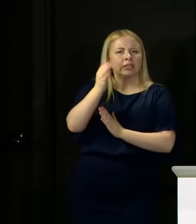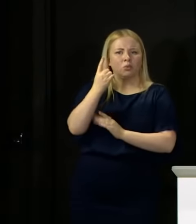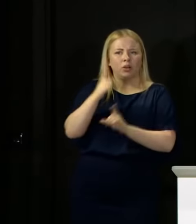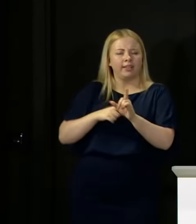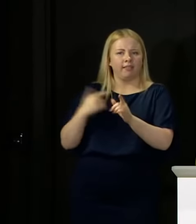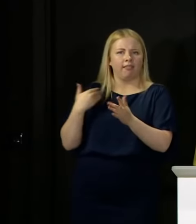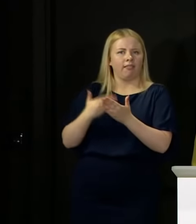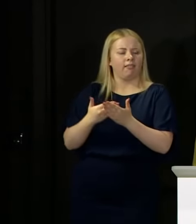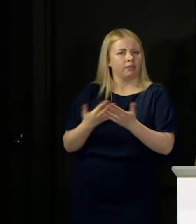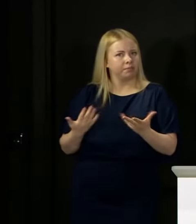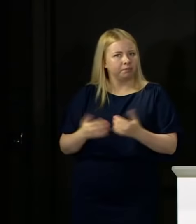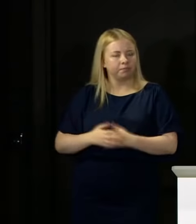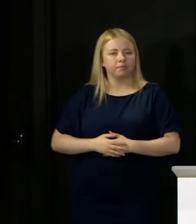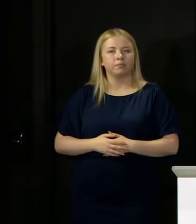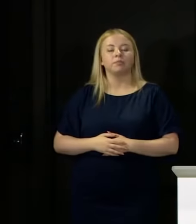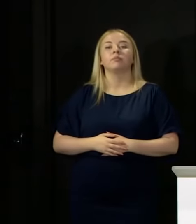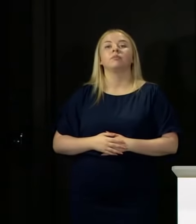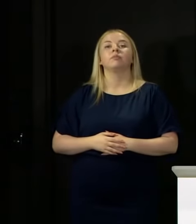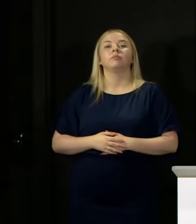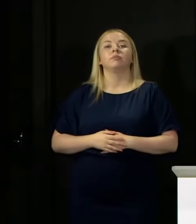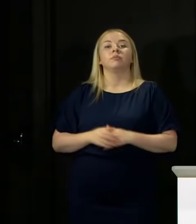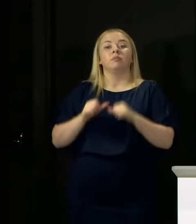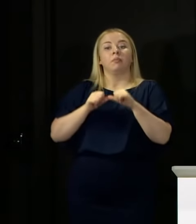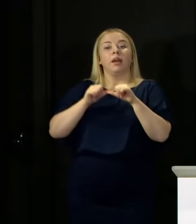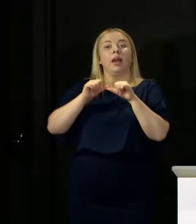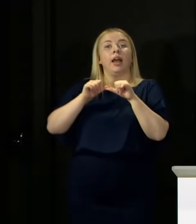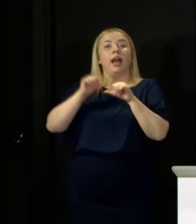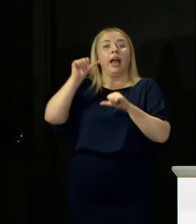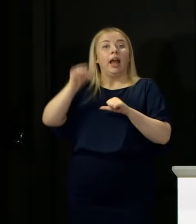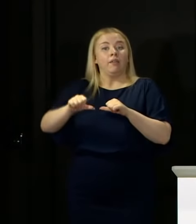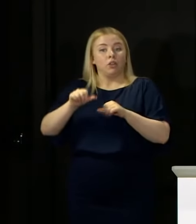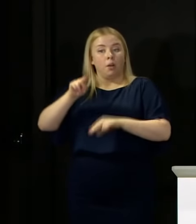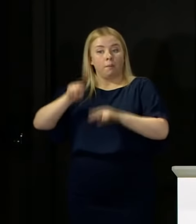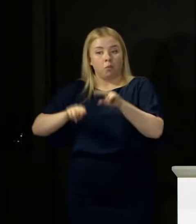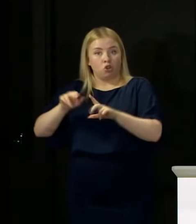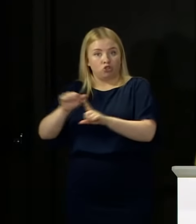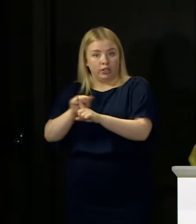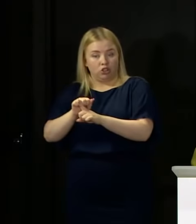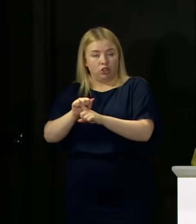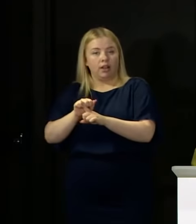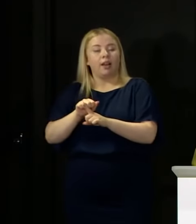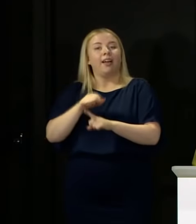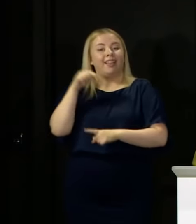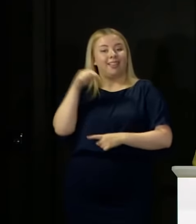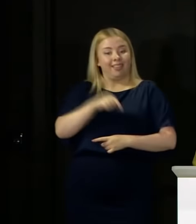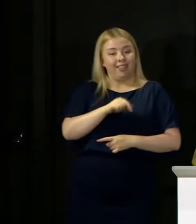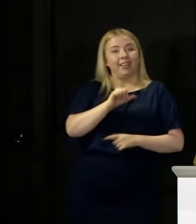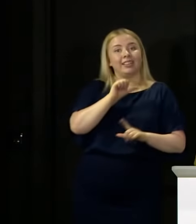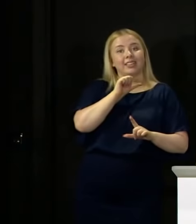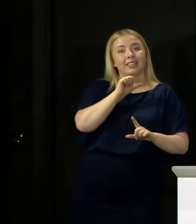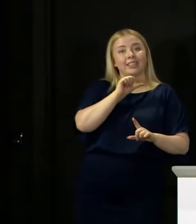Now, as it happens, after the moderation, 69.9 per cent of that cohort have passed Highers,